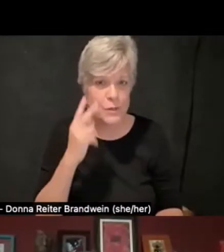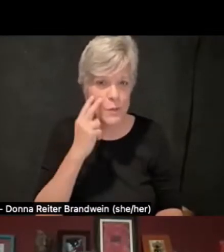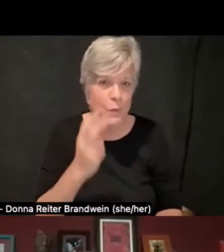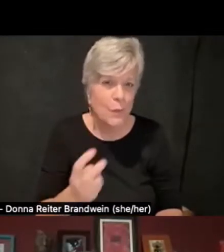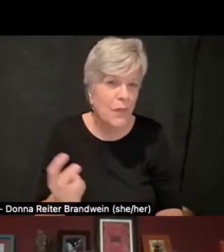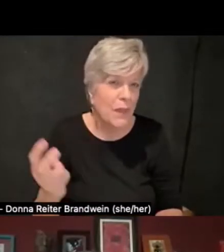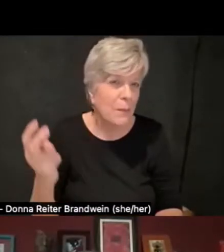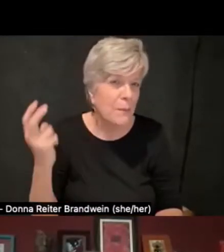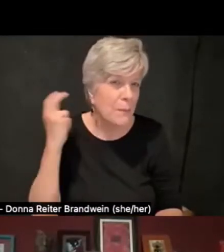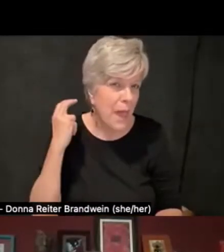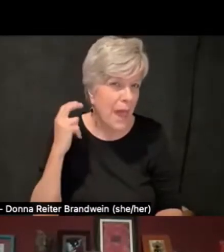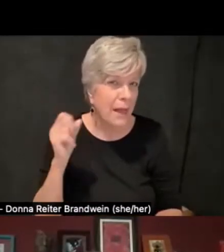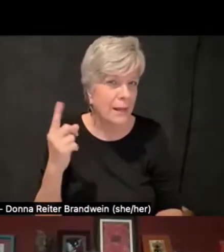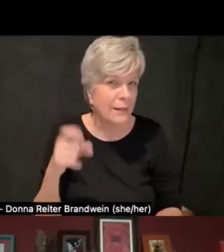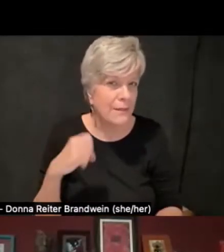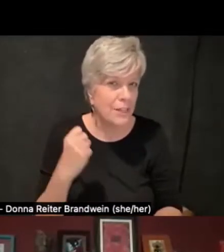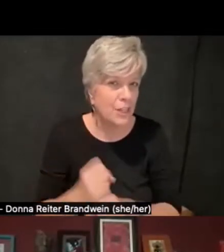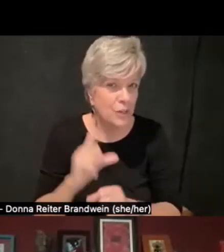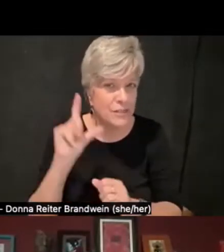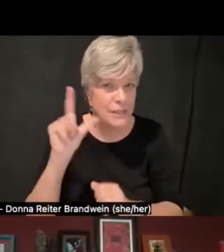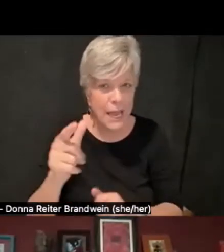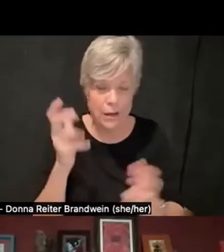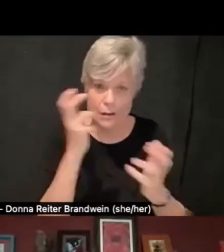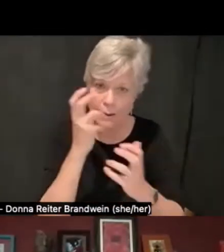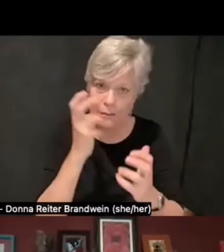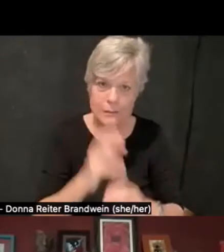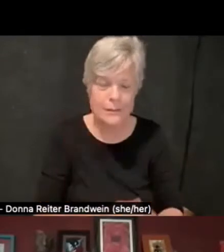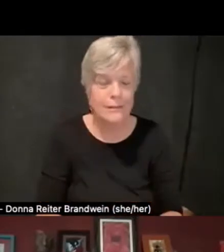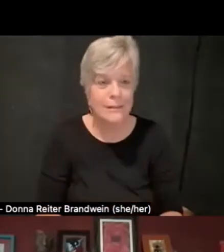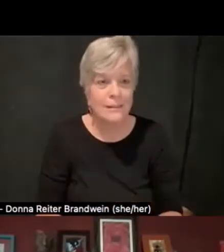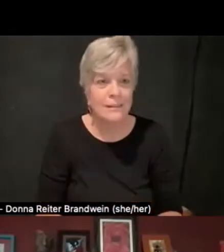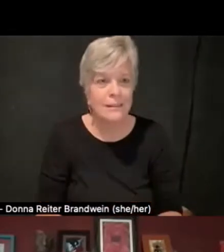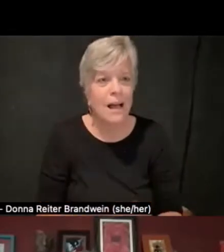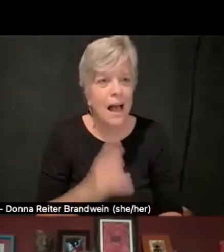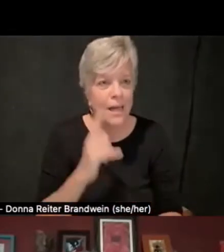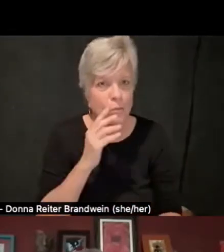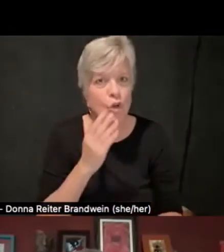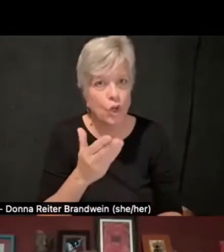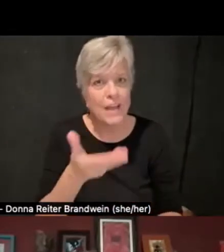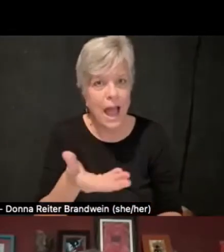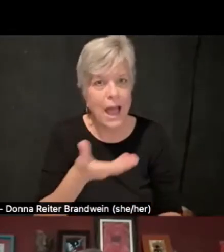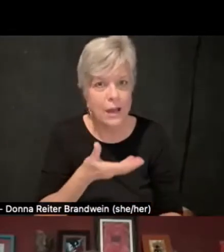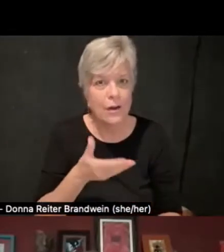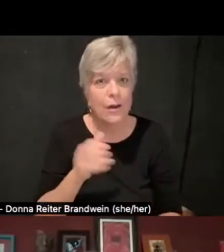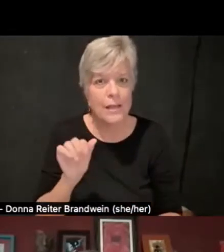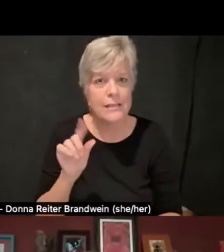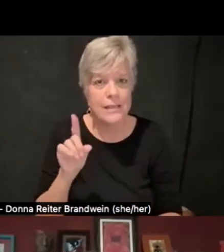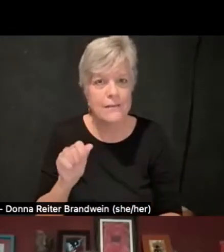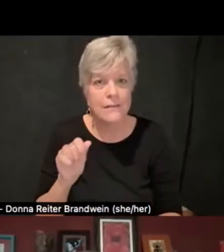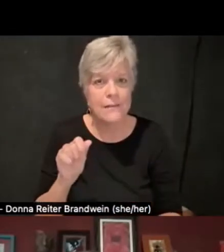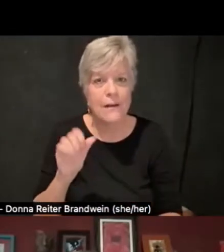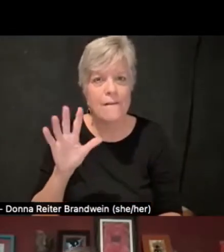almost 11 years later, amazingly, I think it would've been good to have hired an ADA/503/504 Coordinator